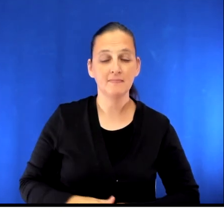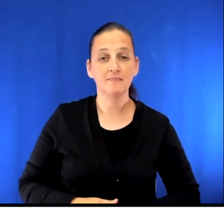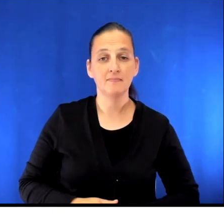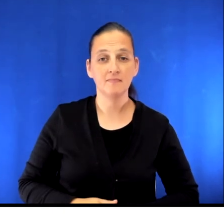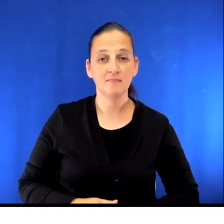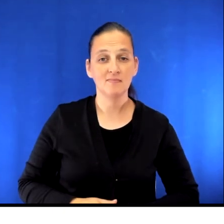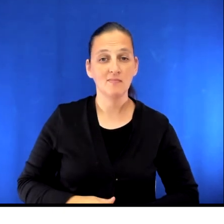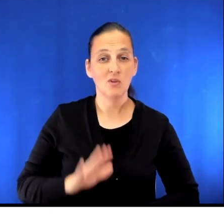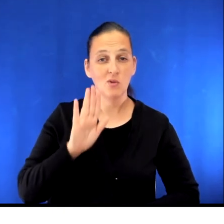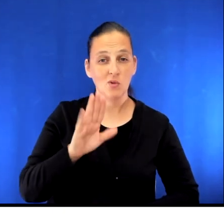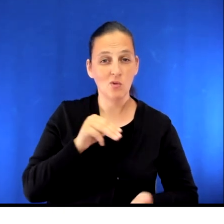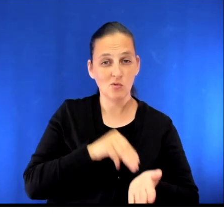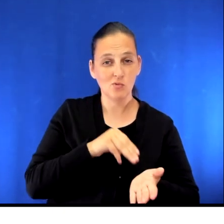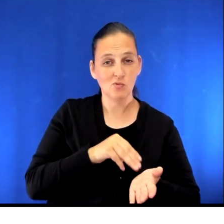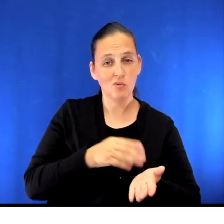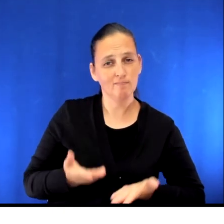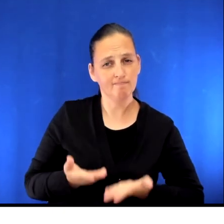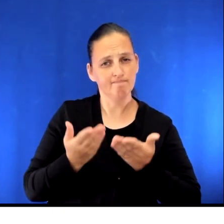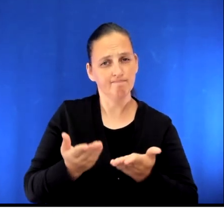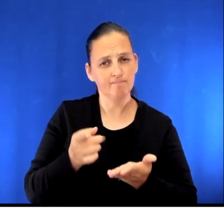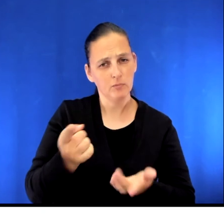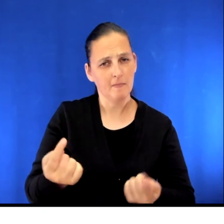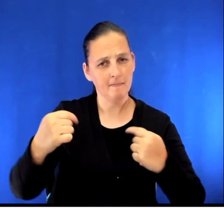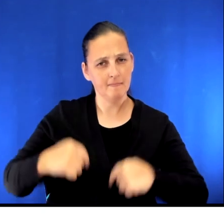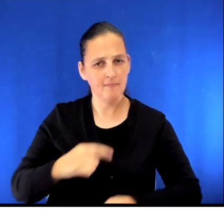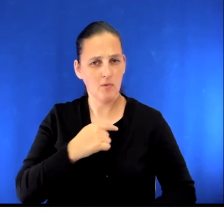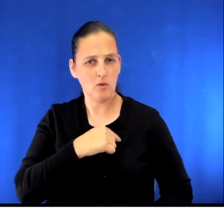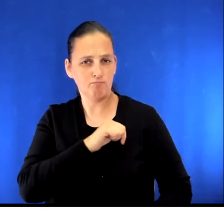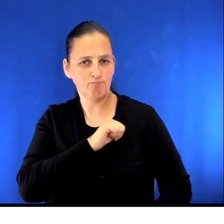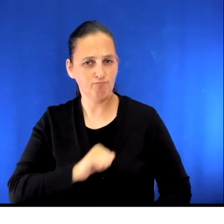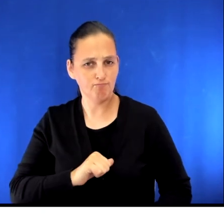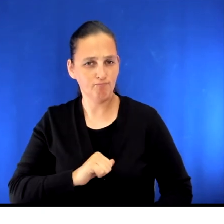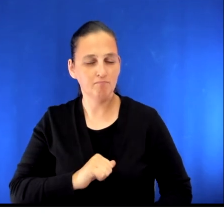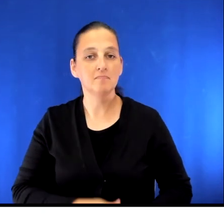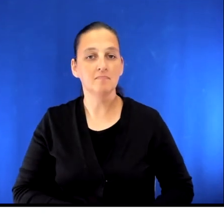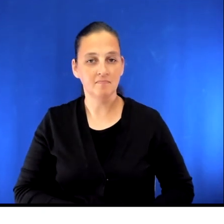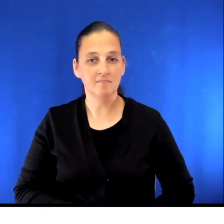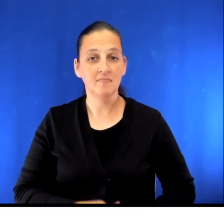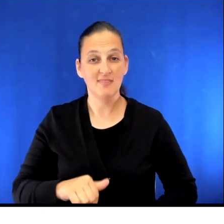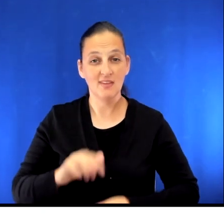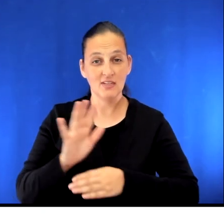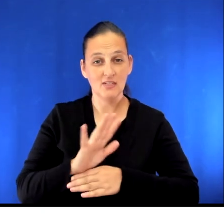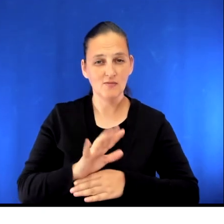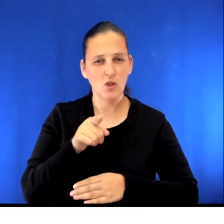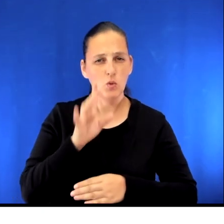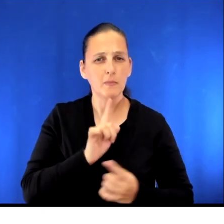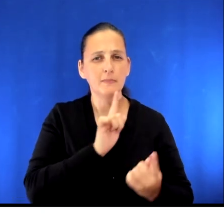Your health care provider has recommended that you undergo heart surgery. In this video, you'll meet some of the members